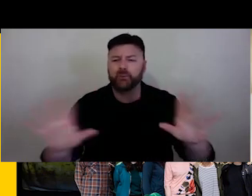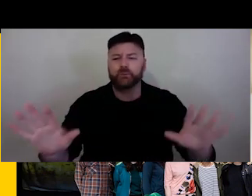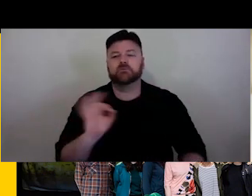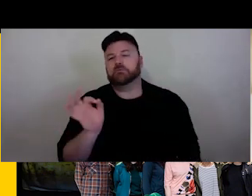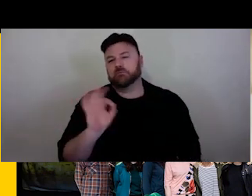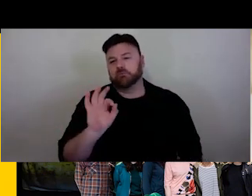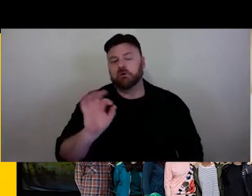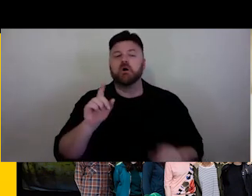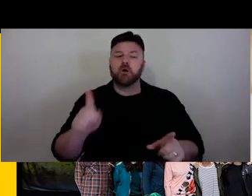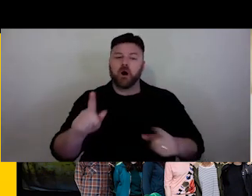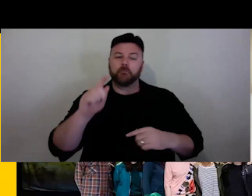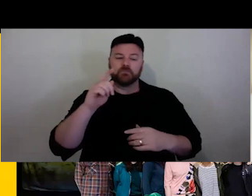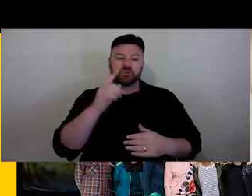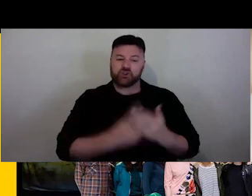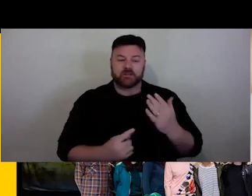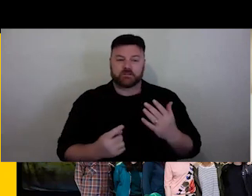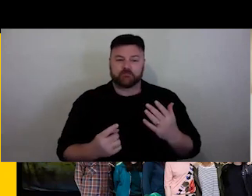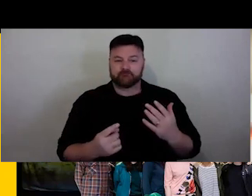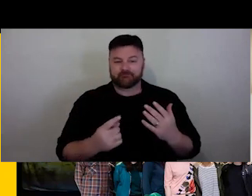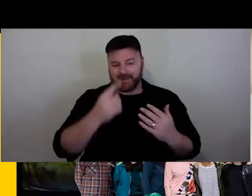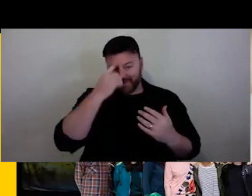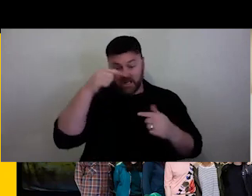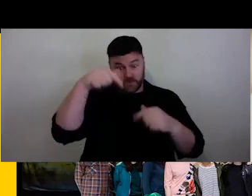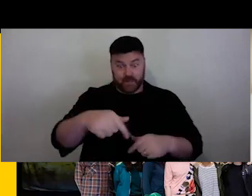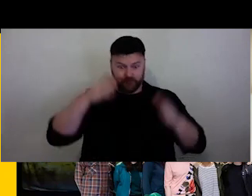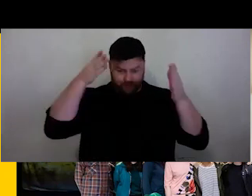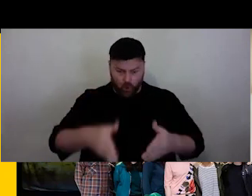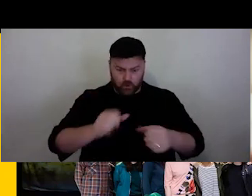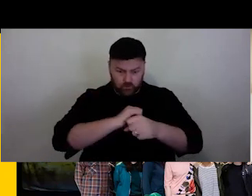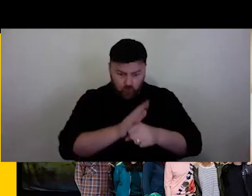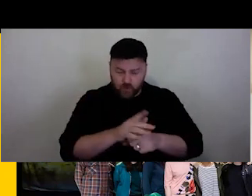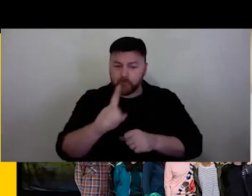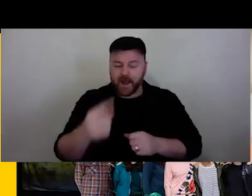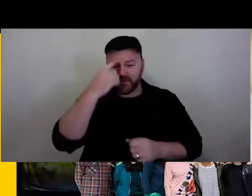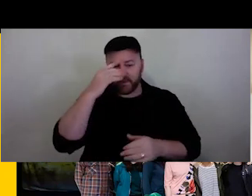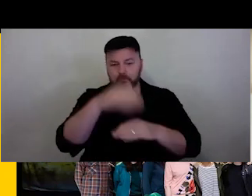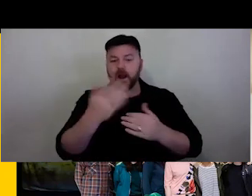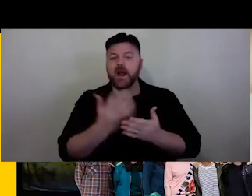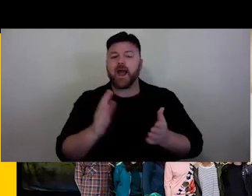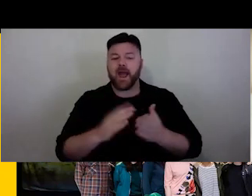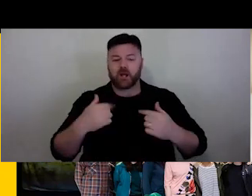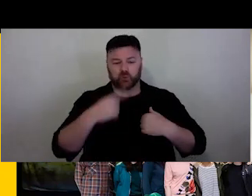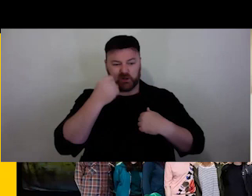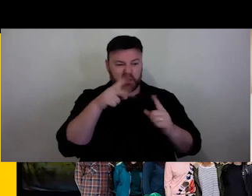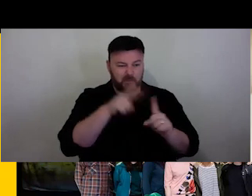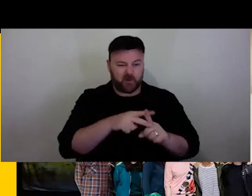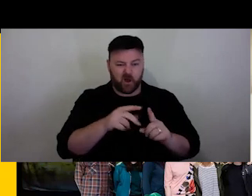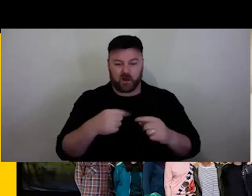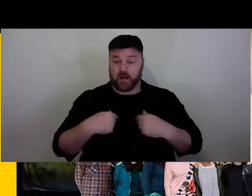operate in in any reality and you might see if they can be applied by you to this situation.